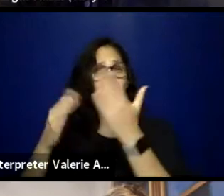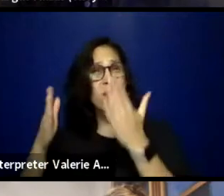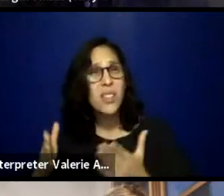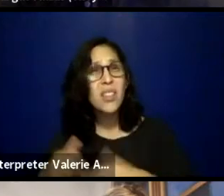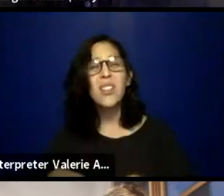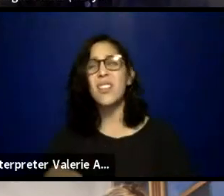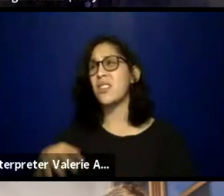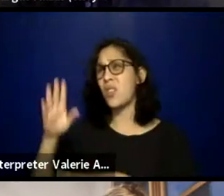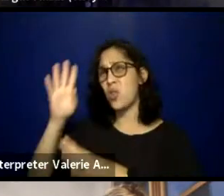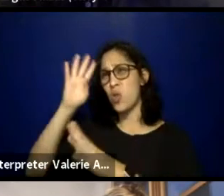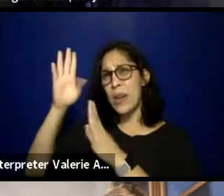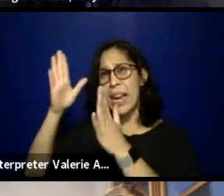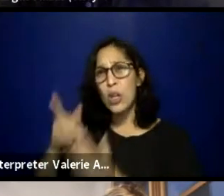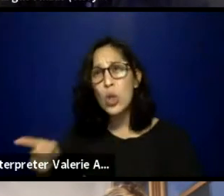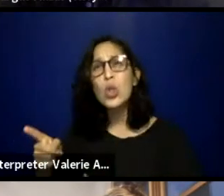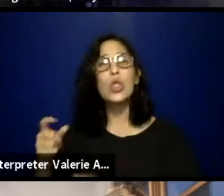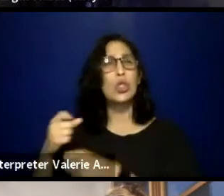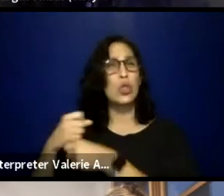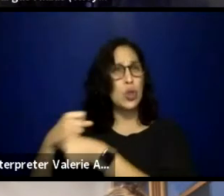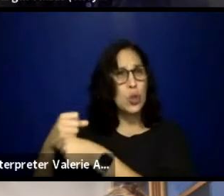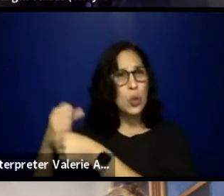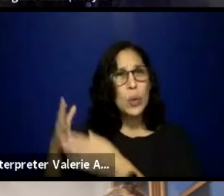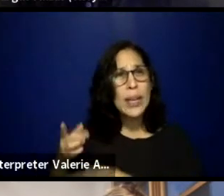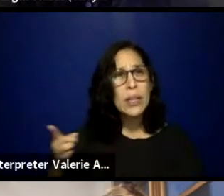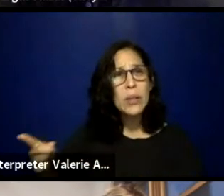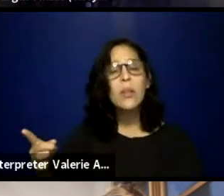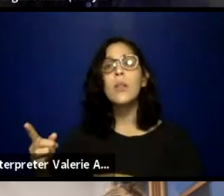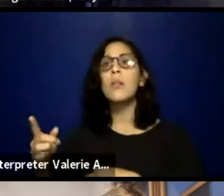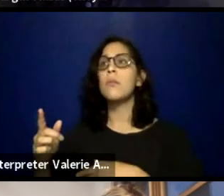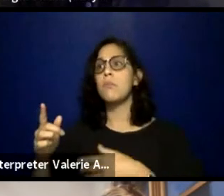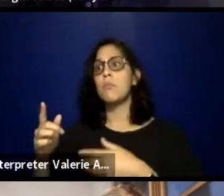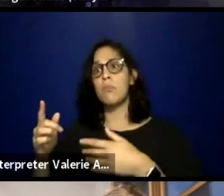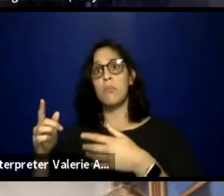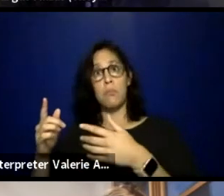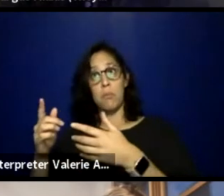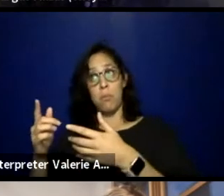curators, not only giving them an opportunity to be seen,